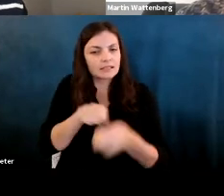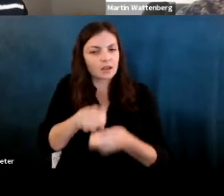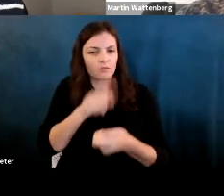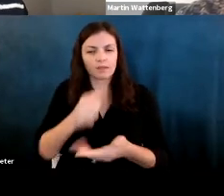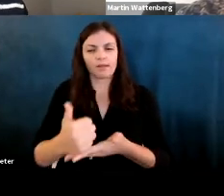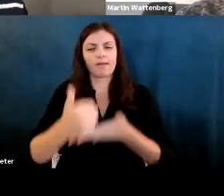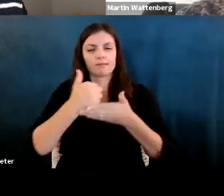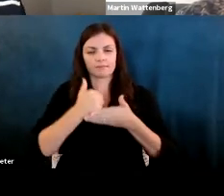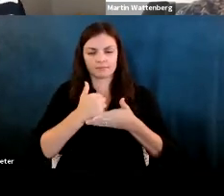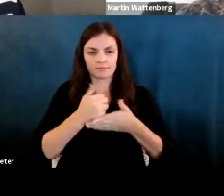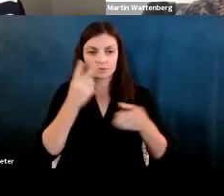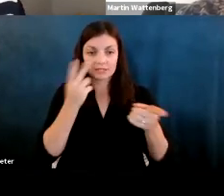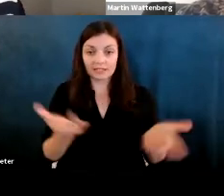Martin Wattenberg: What you're seeing here is a dictionary entry.